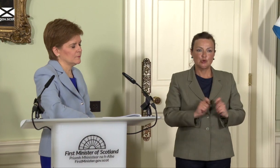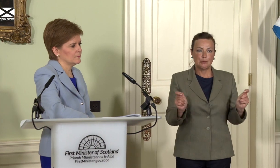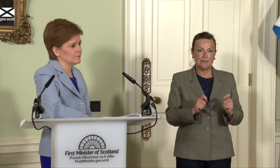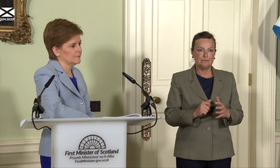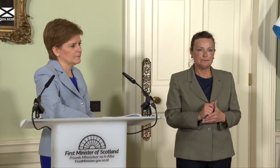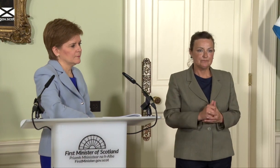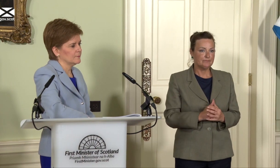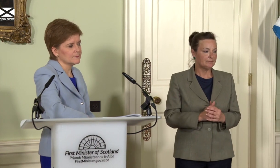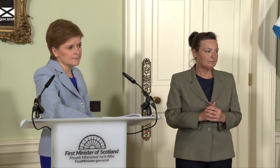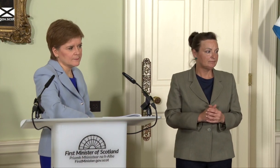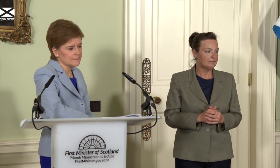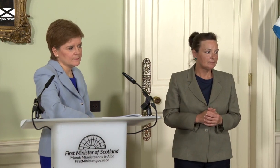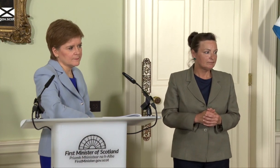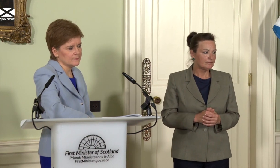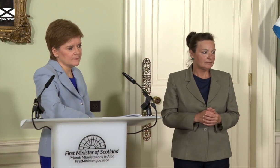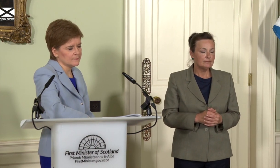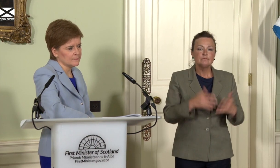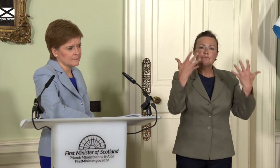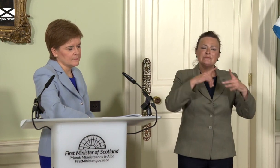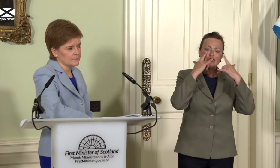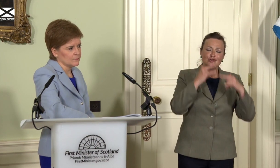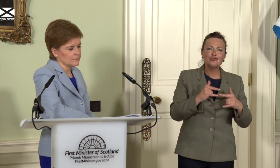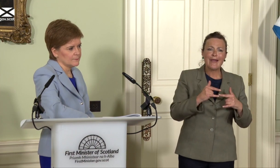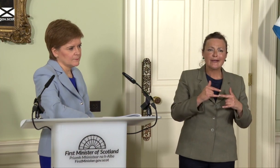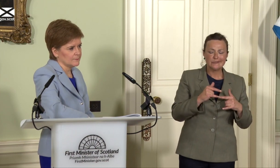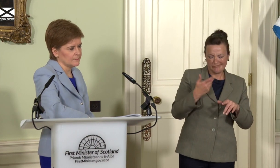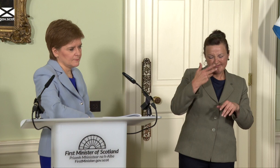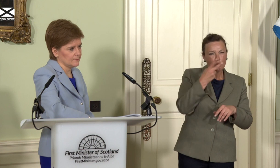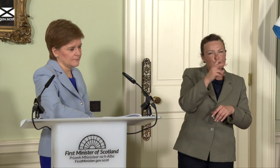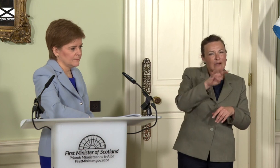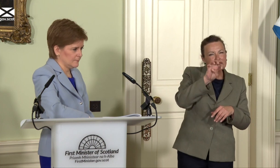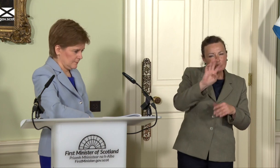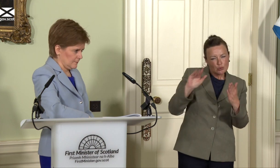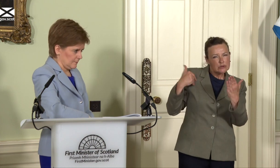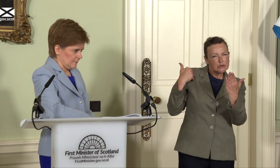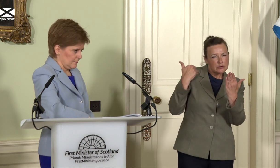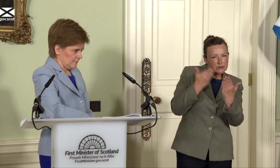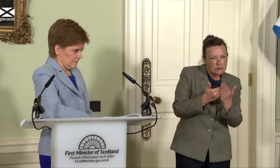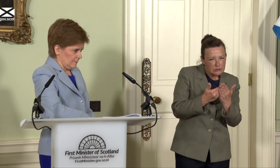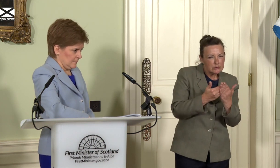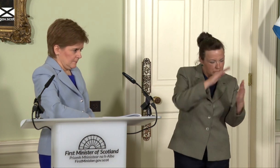at the polls and despite everything we know since 2014, and everything you have outlined, people's complaints,